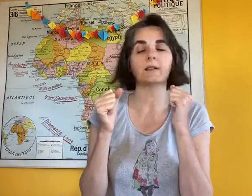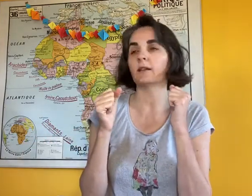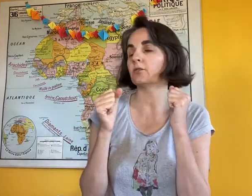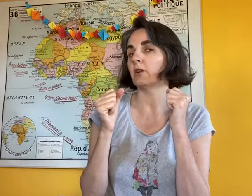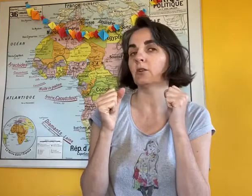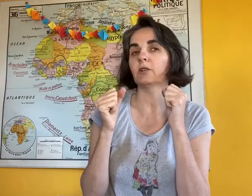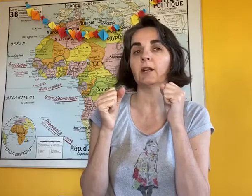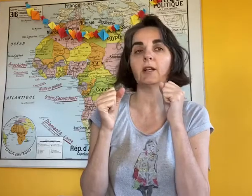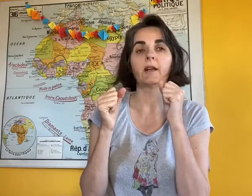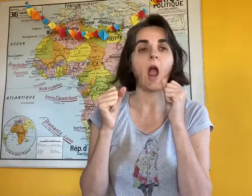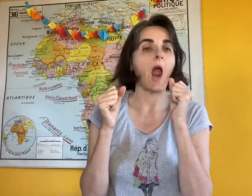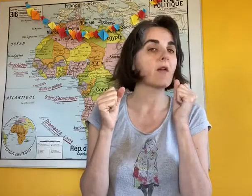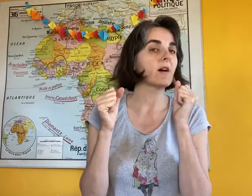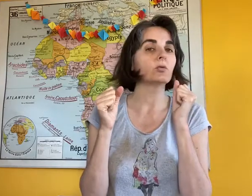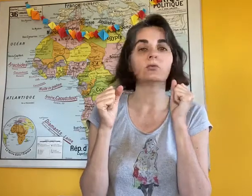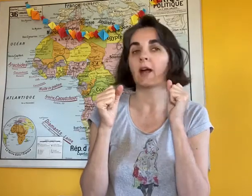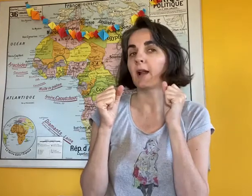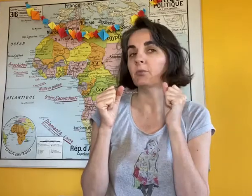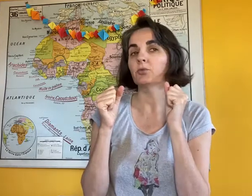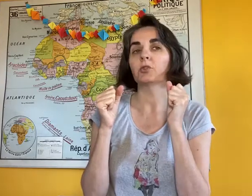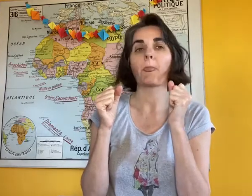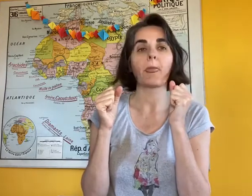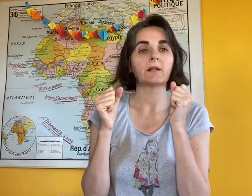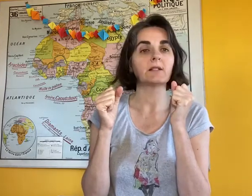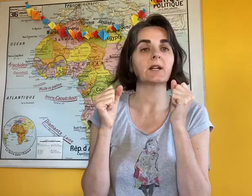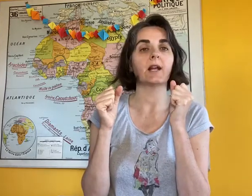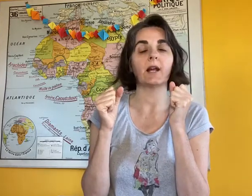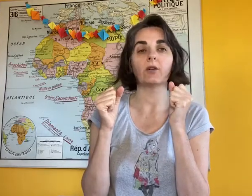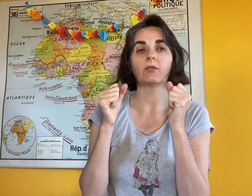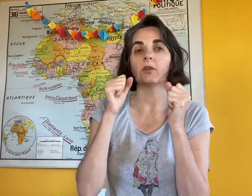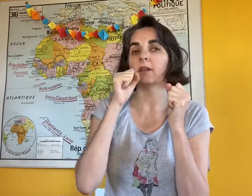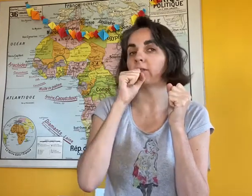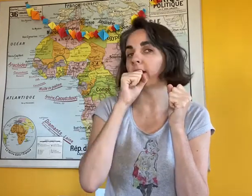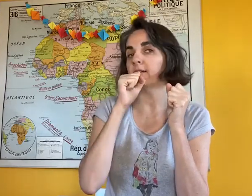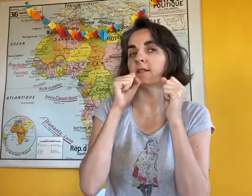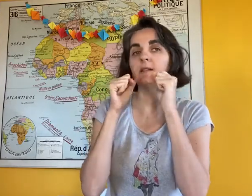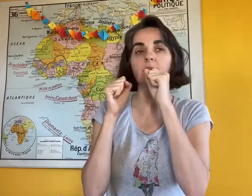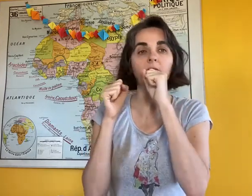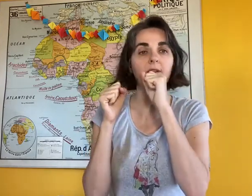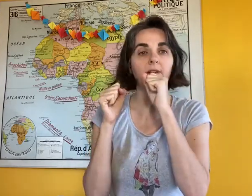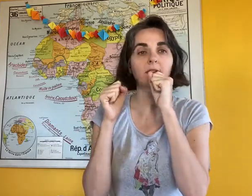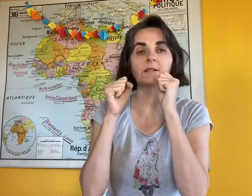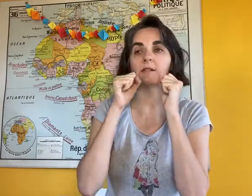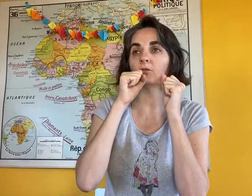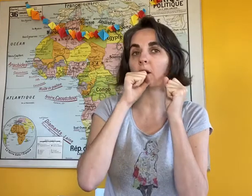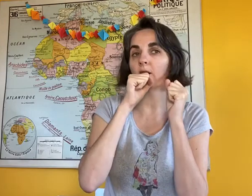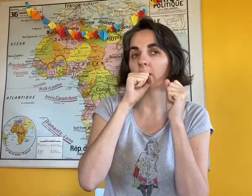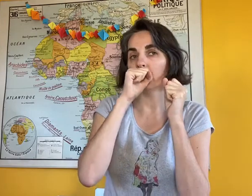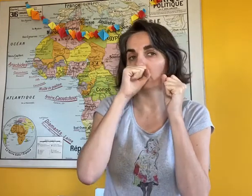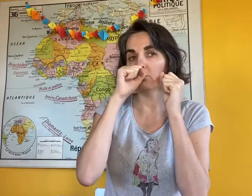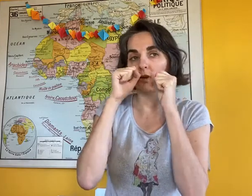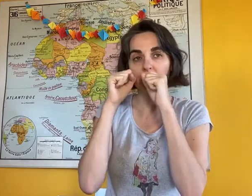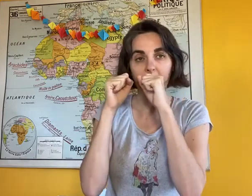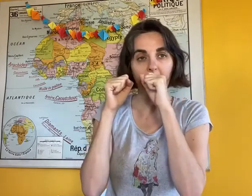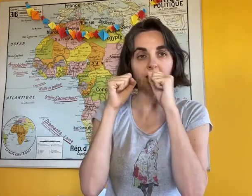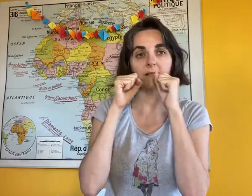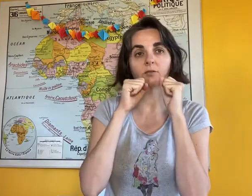head to the sides, he will open his mouth, stick out his tongue, he will try to lick his fingers,